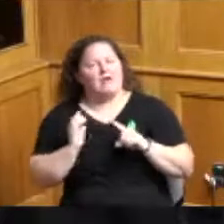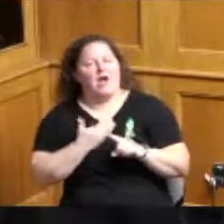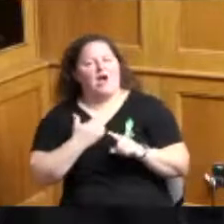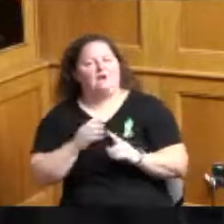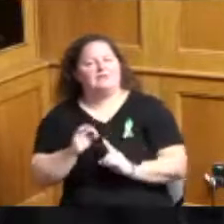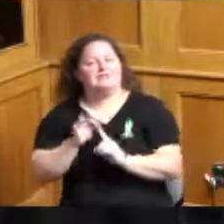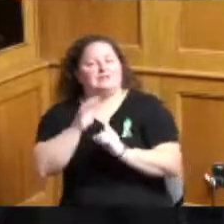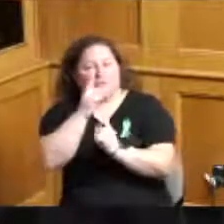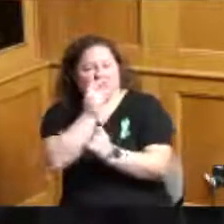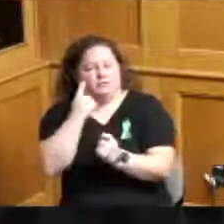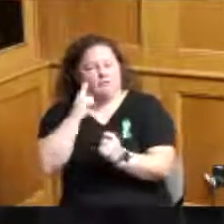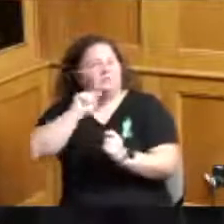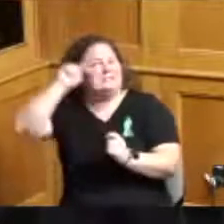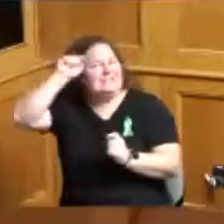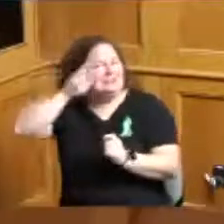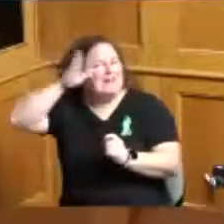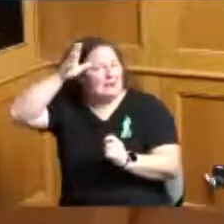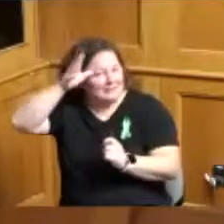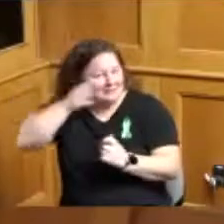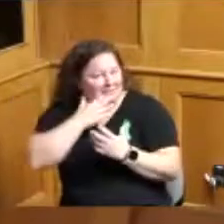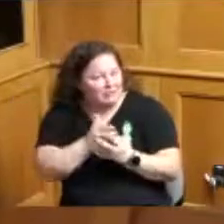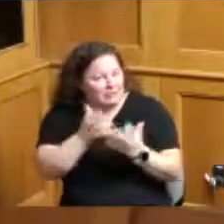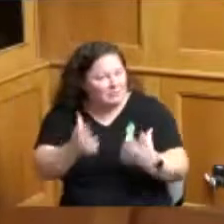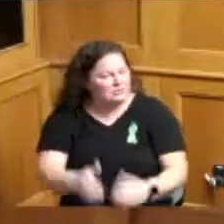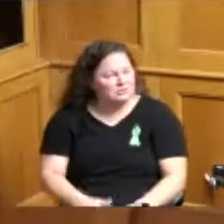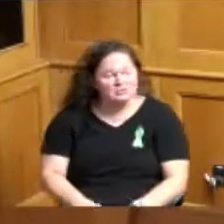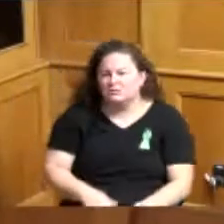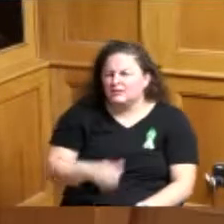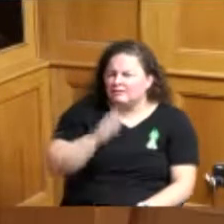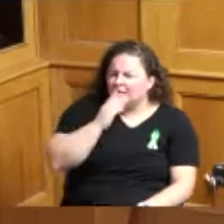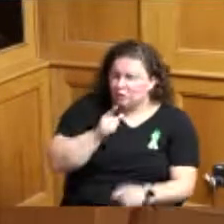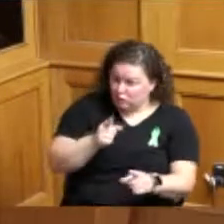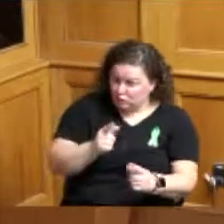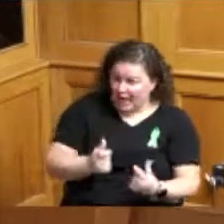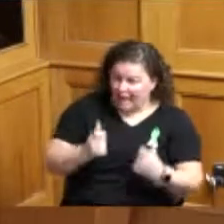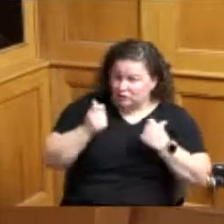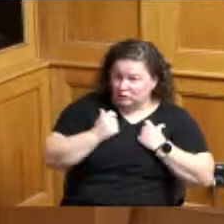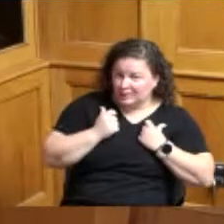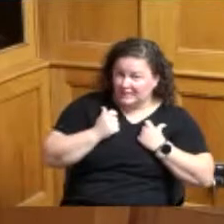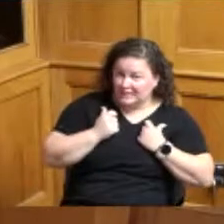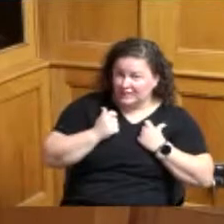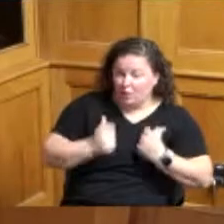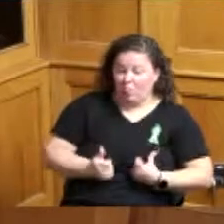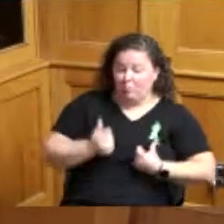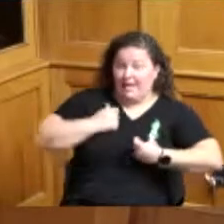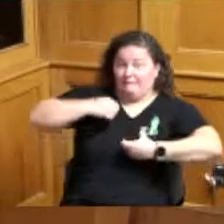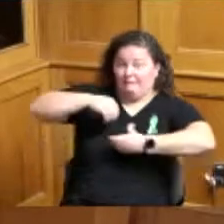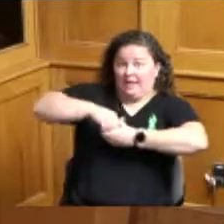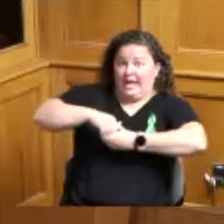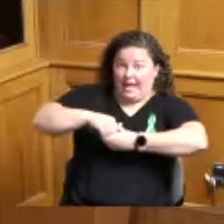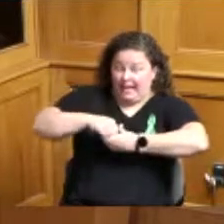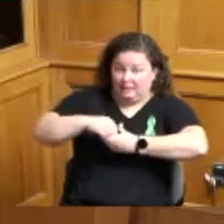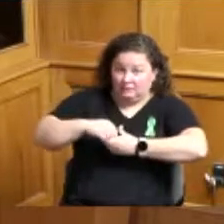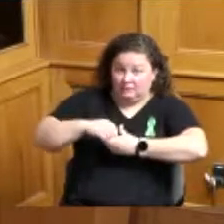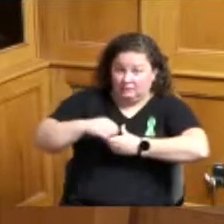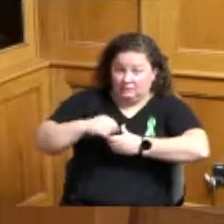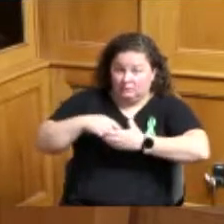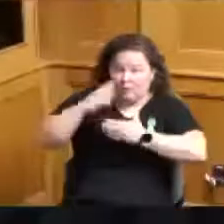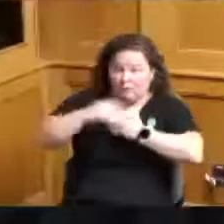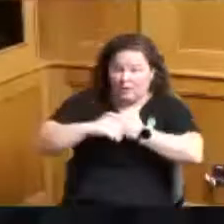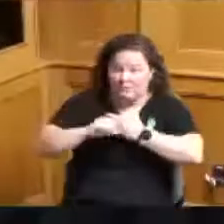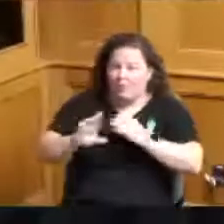thank you so much are you a residential program or just provide services I didn't know there's no any